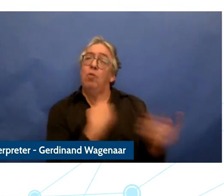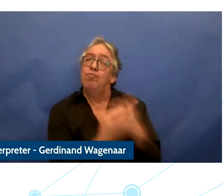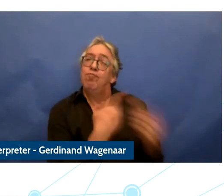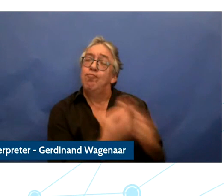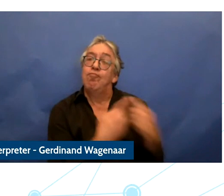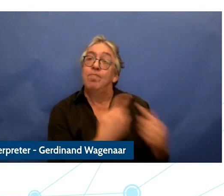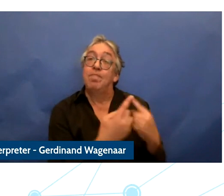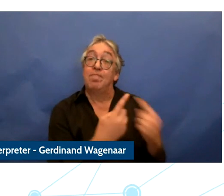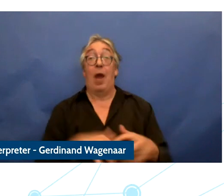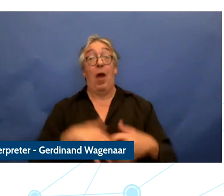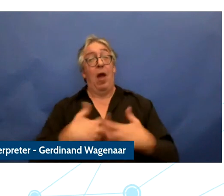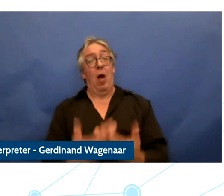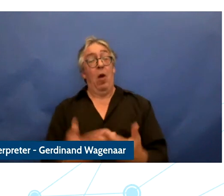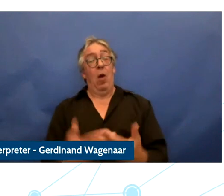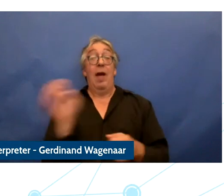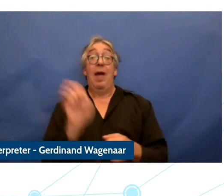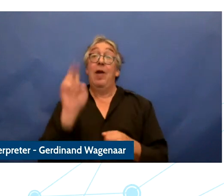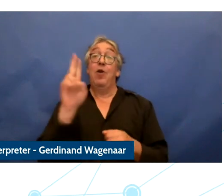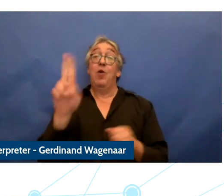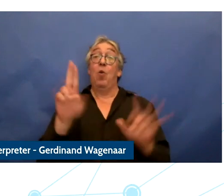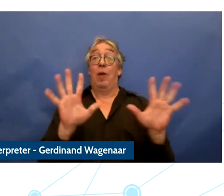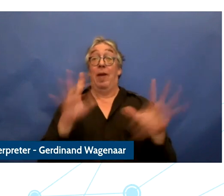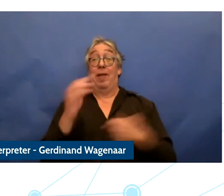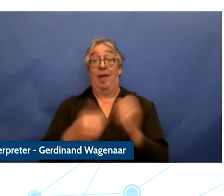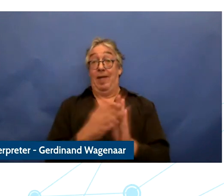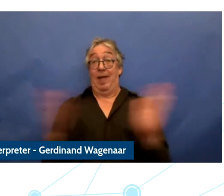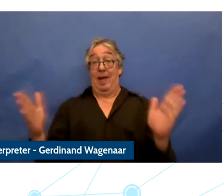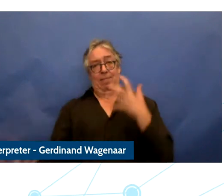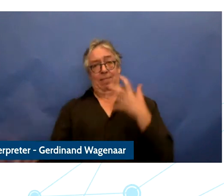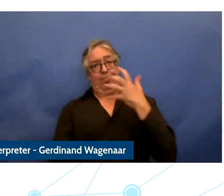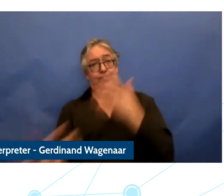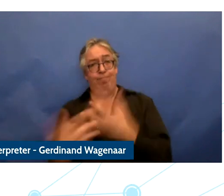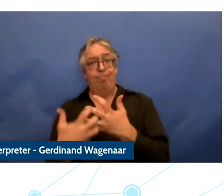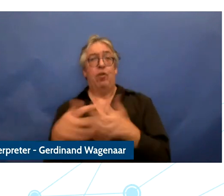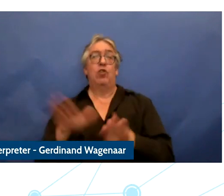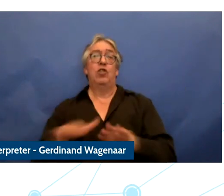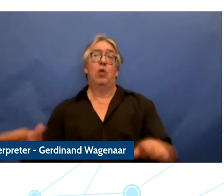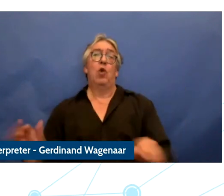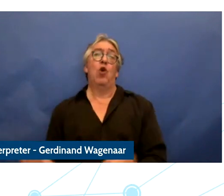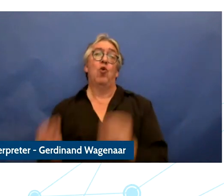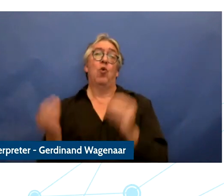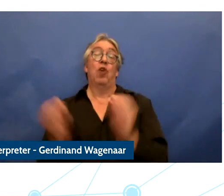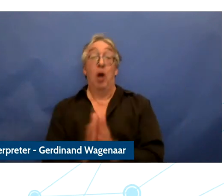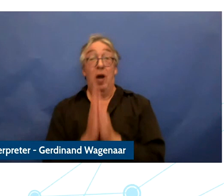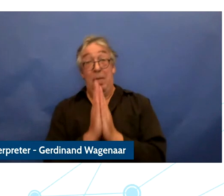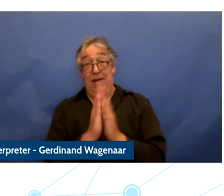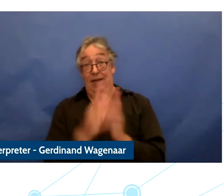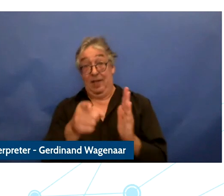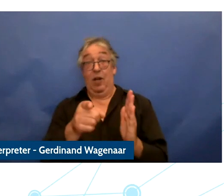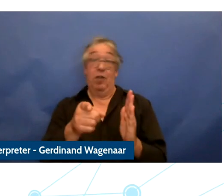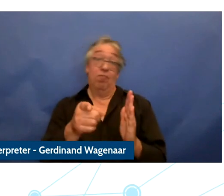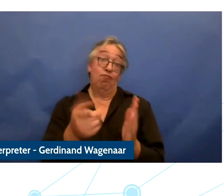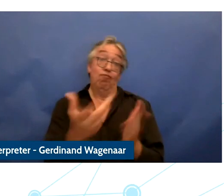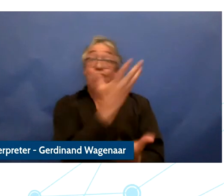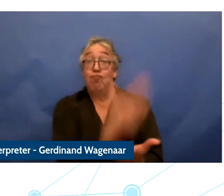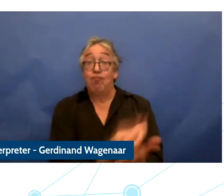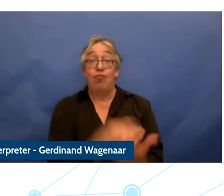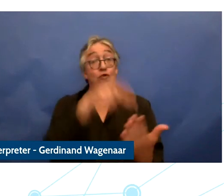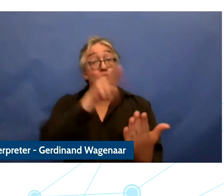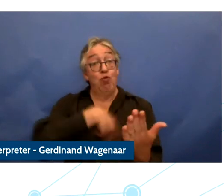for children and young people and I really urge you to take time and download and read the report.